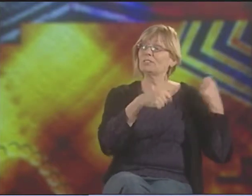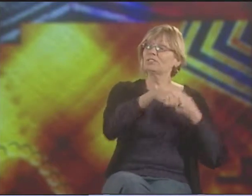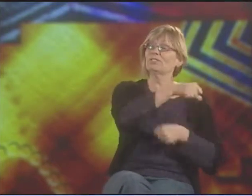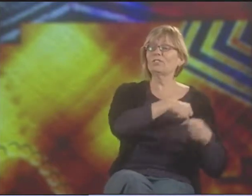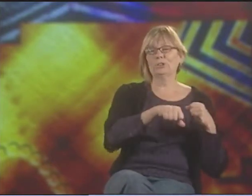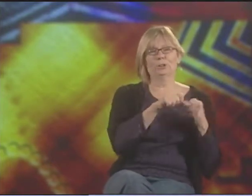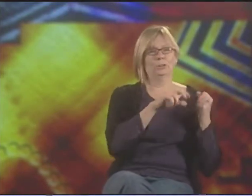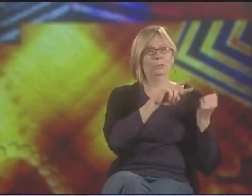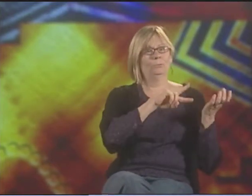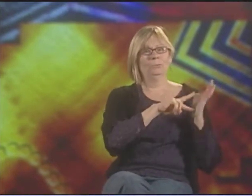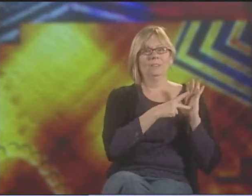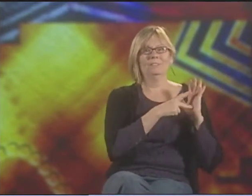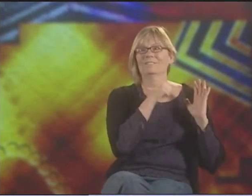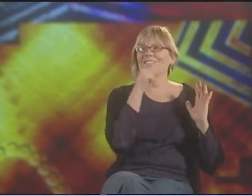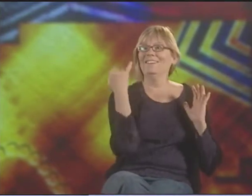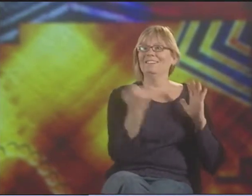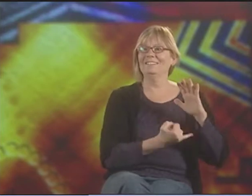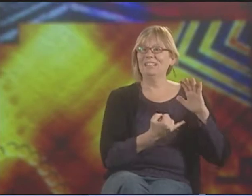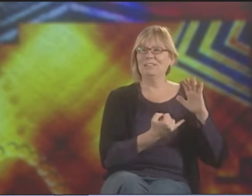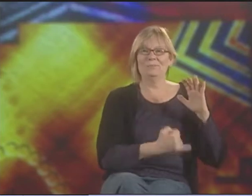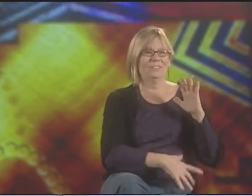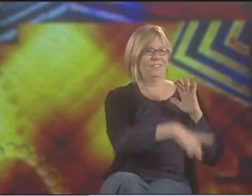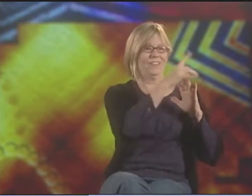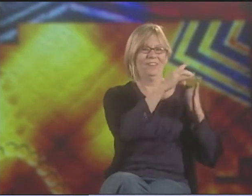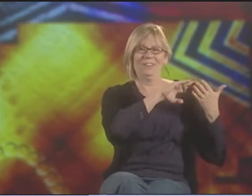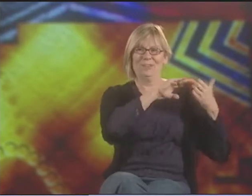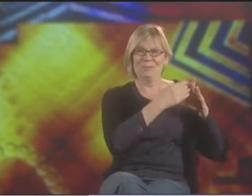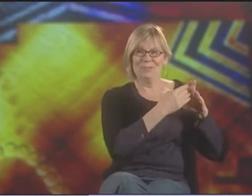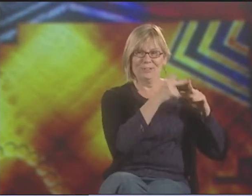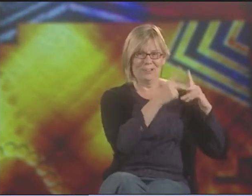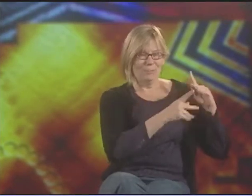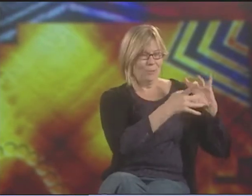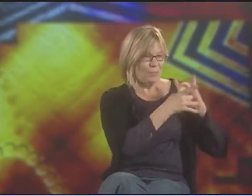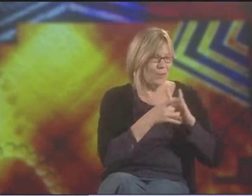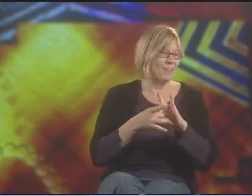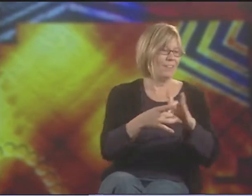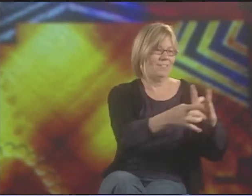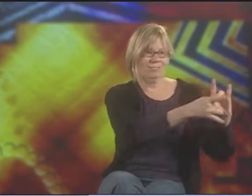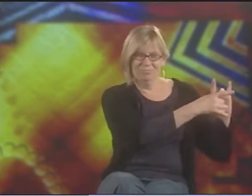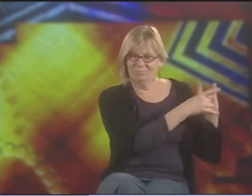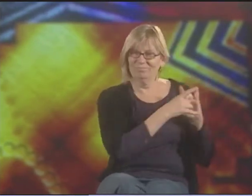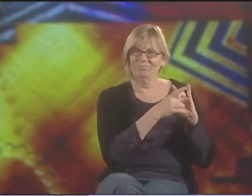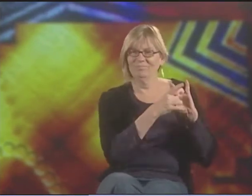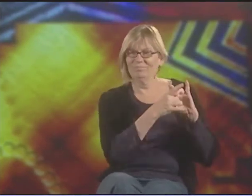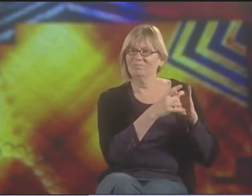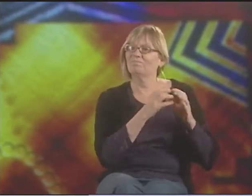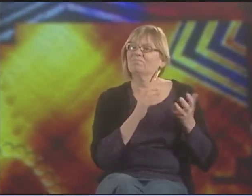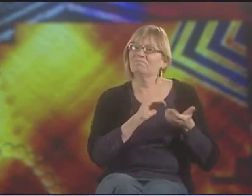AFFIRMATION AND CELEBRATION WOULD BE THAT A PERSON FINDS THEIR IDENTITY. THEY FIND THEIR BONDS WITHIN THEIR COMMUNITY